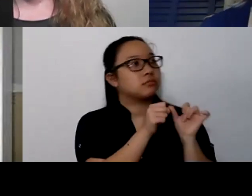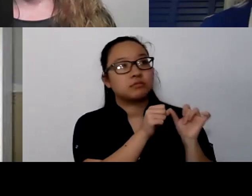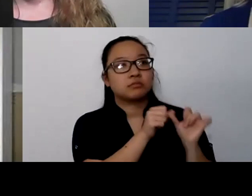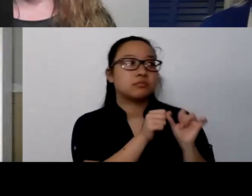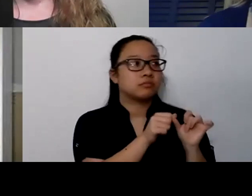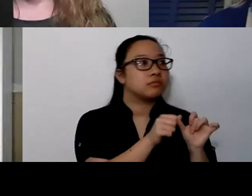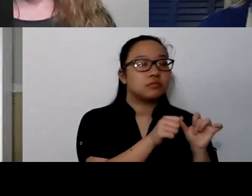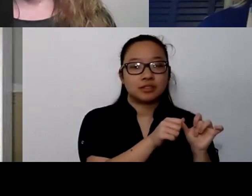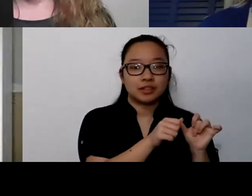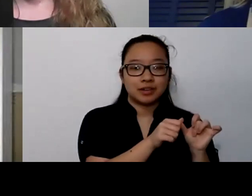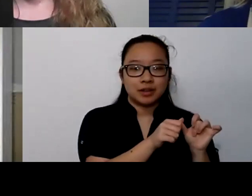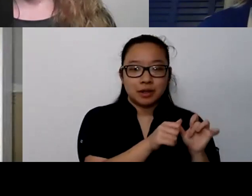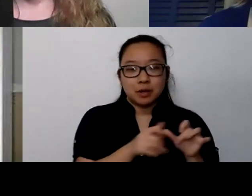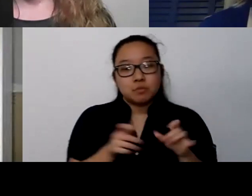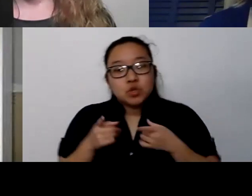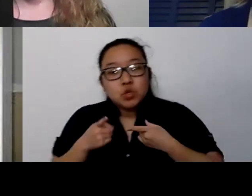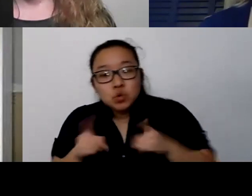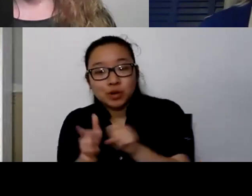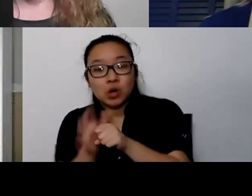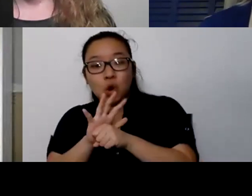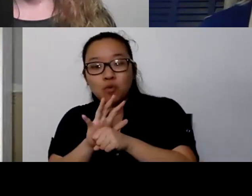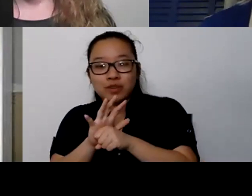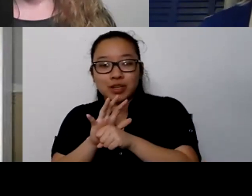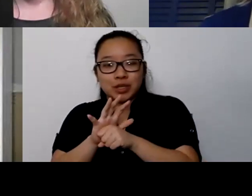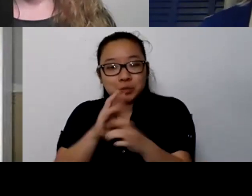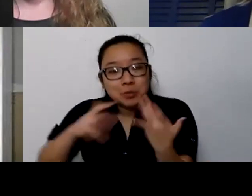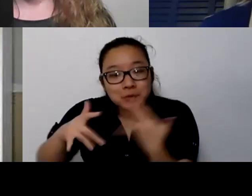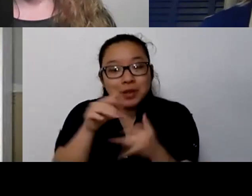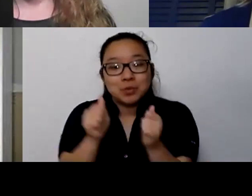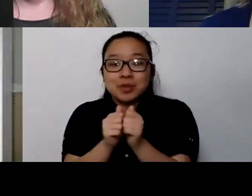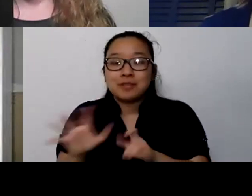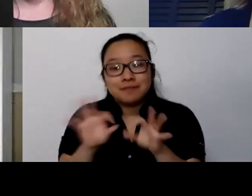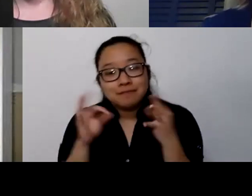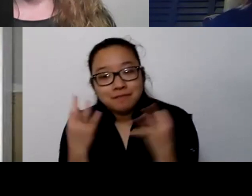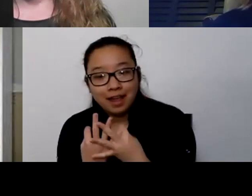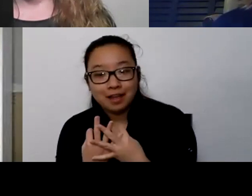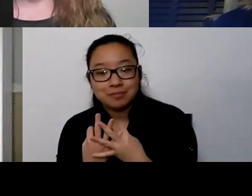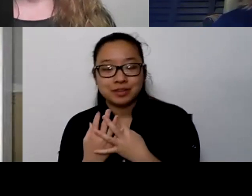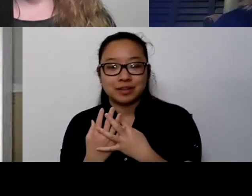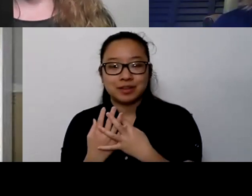and again, some people are more privileged than others, they can't, but incorporating that in ways that we can.